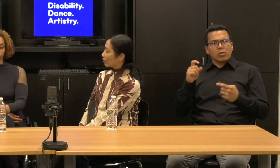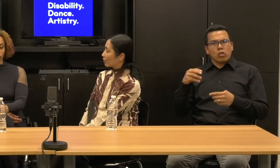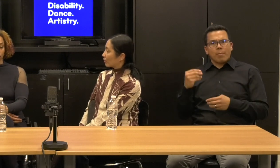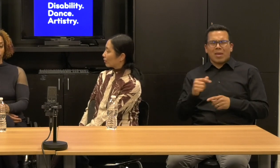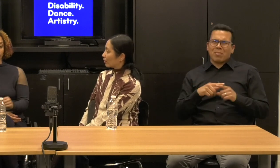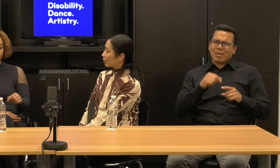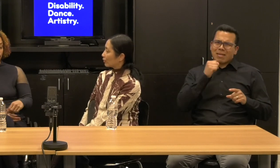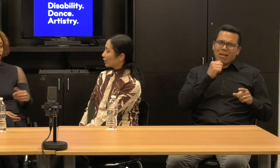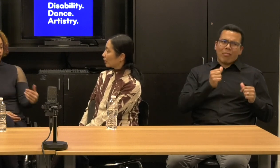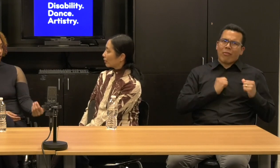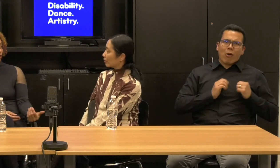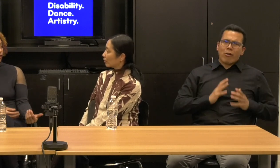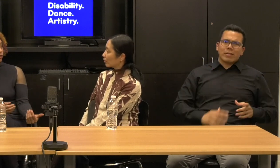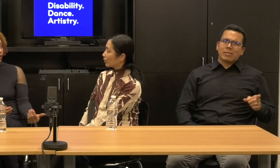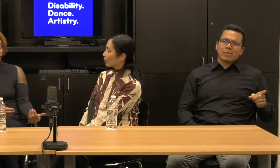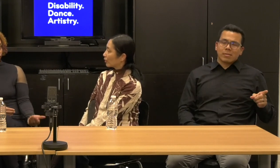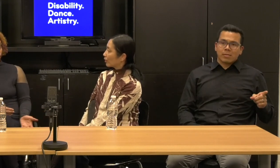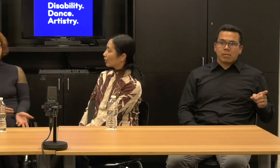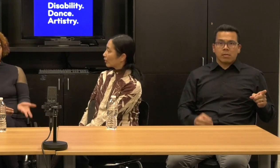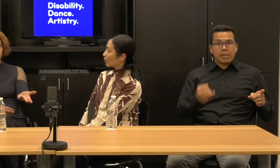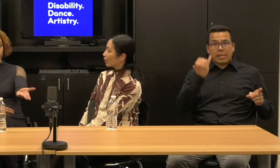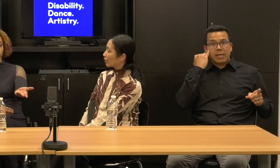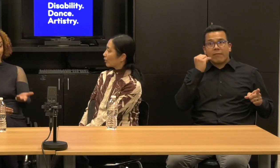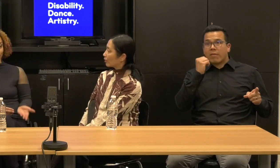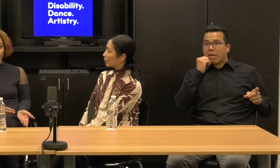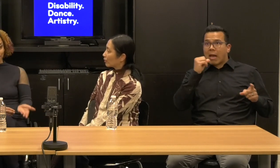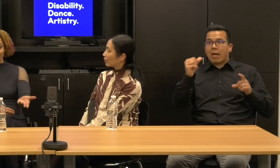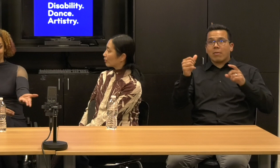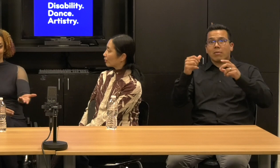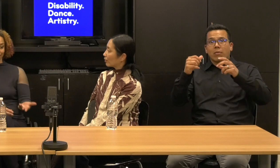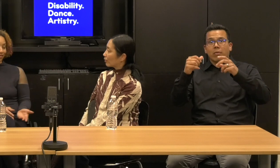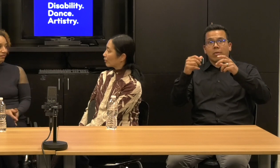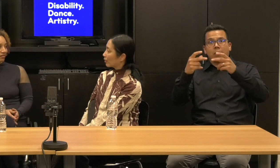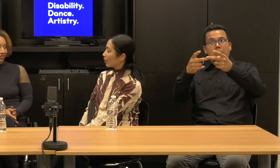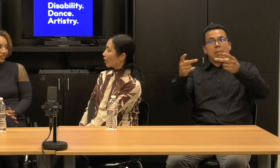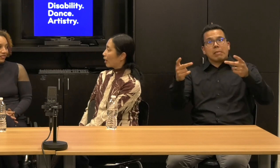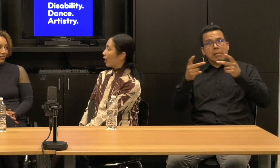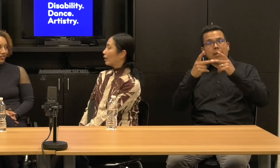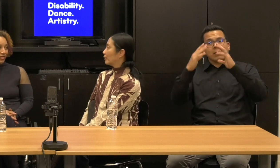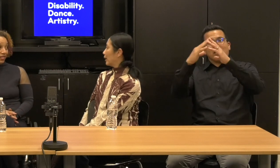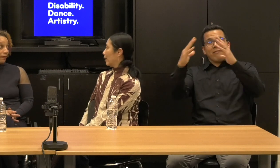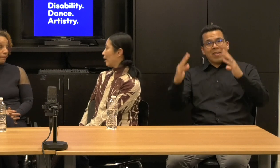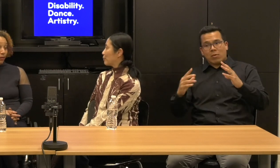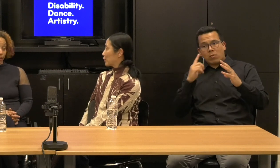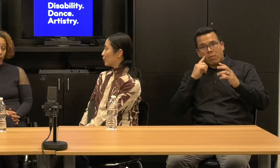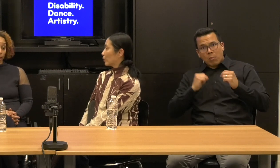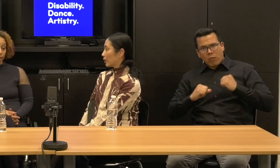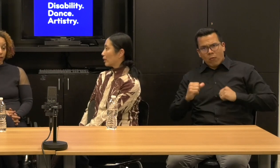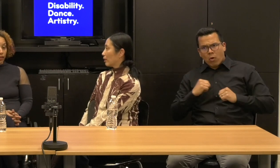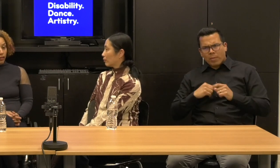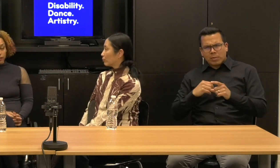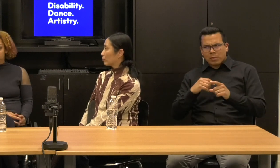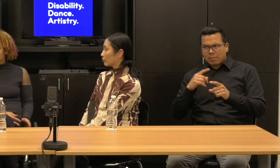artist and if it isn't the venue, then the venue, you know. Janet:Yeah, absolutely. Yeah.